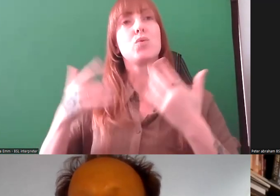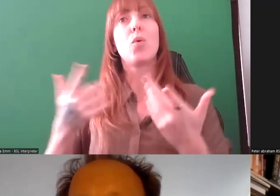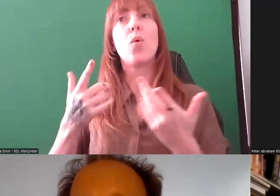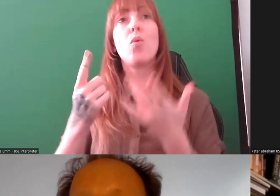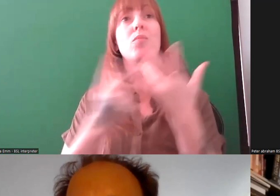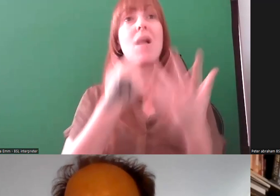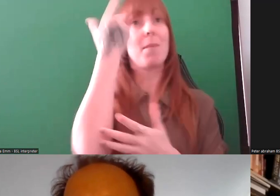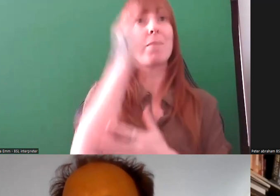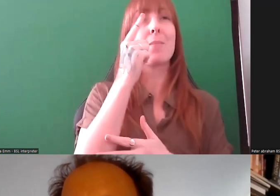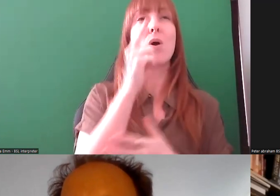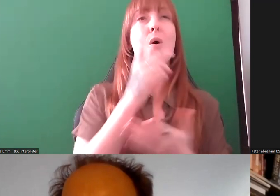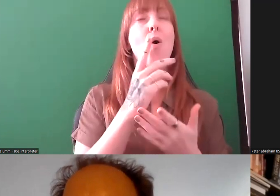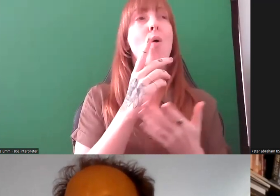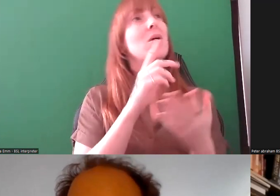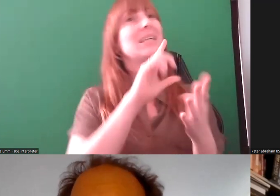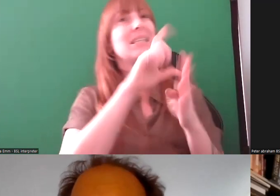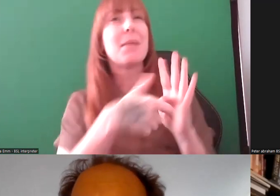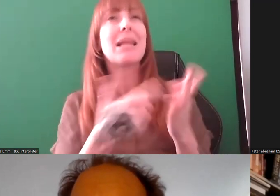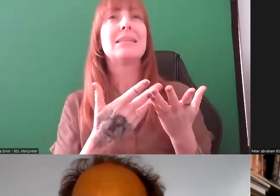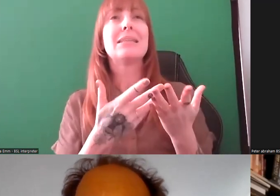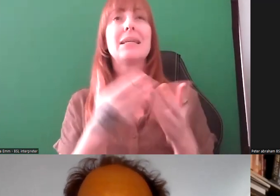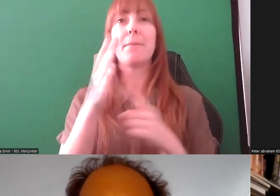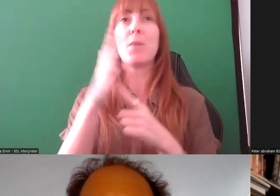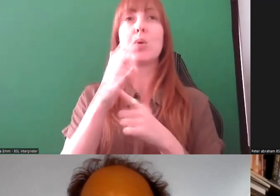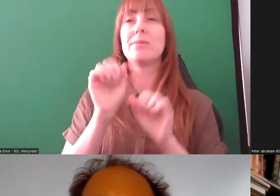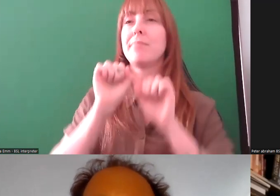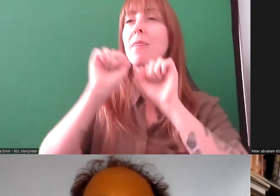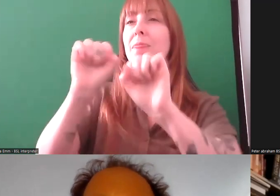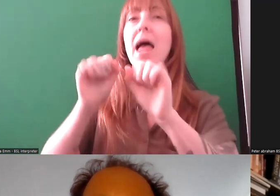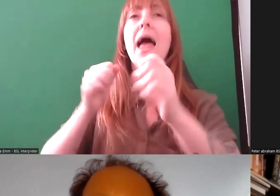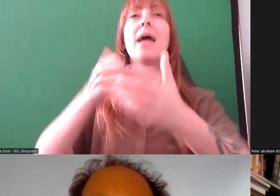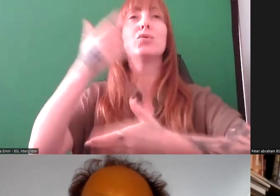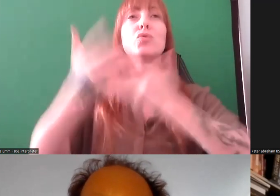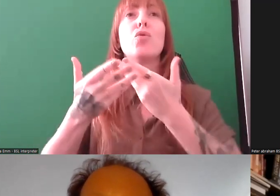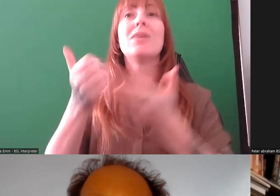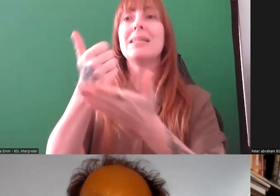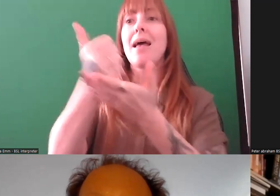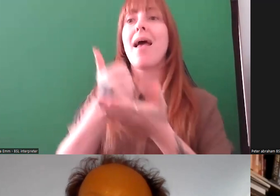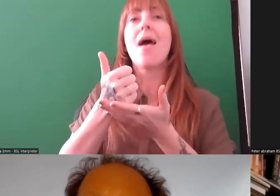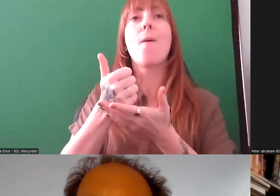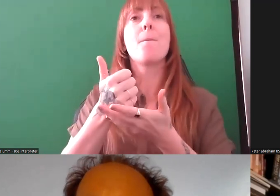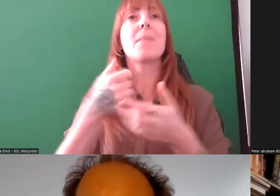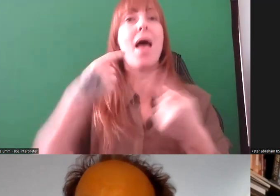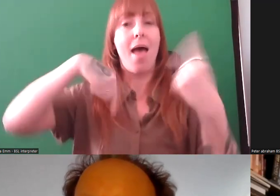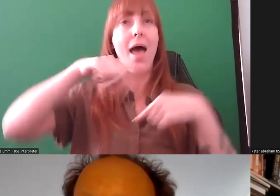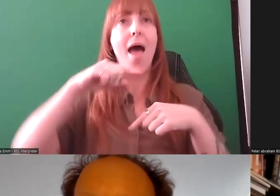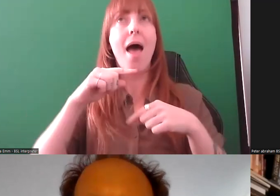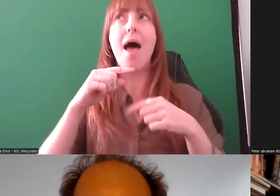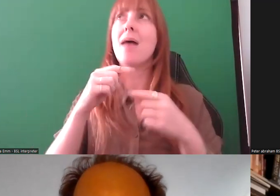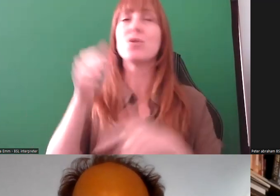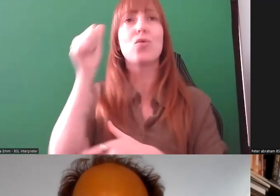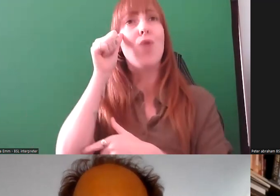perspectives in that storytelling; it's something we'll continue to do but not in a tokenistic or